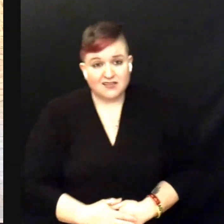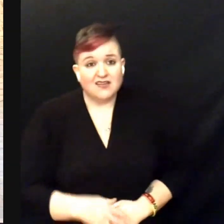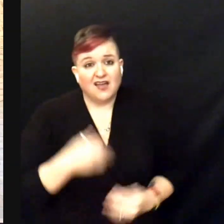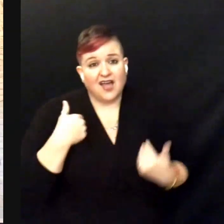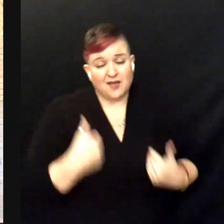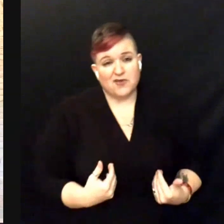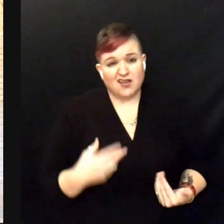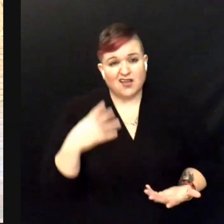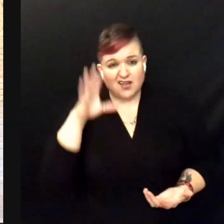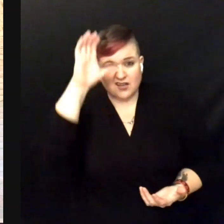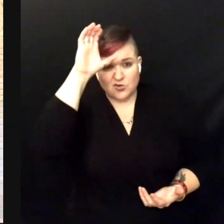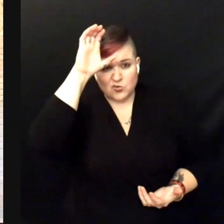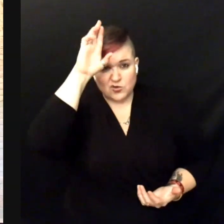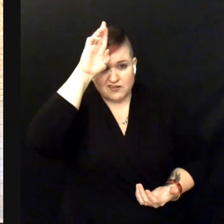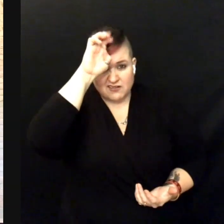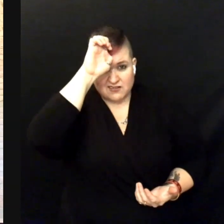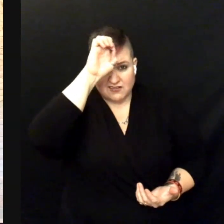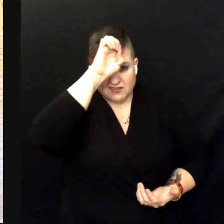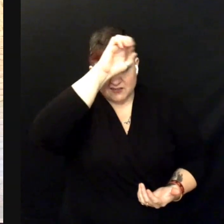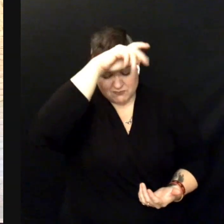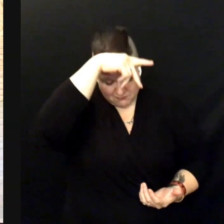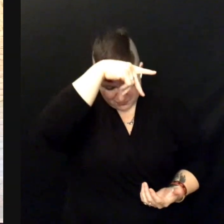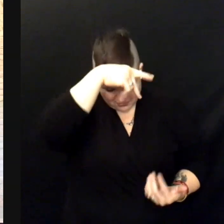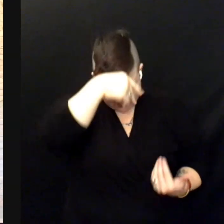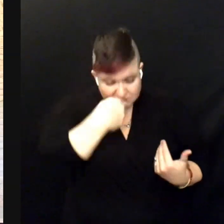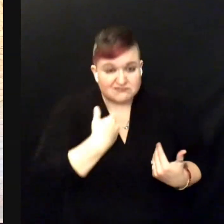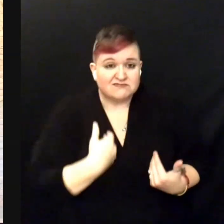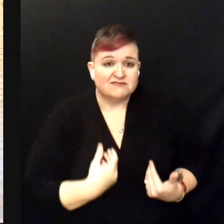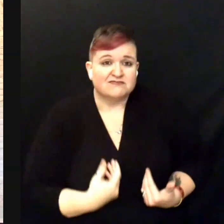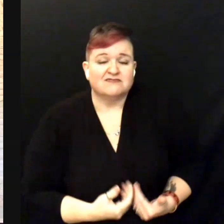I'm a weirdo